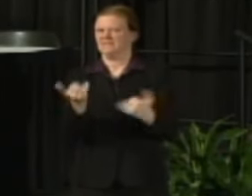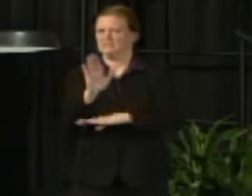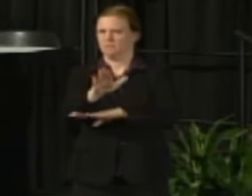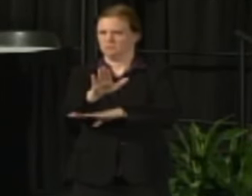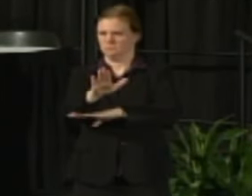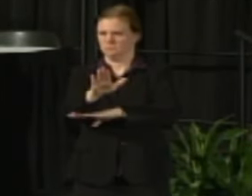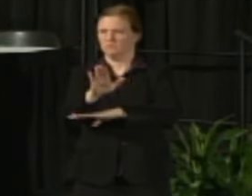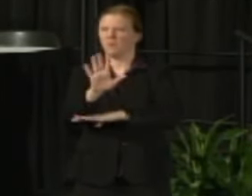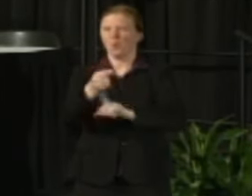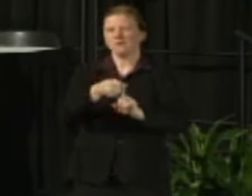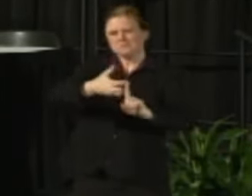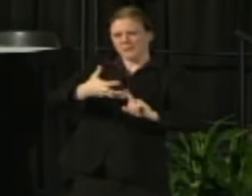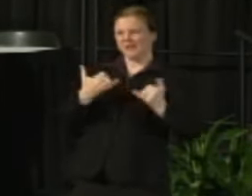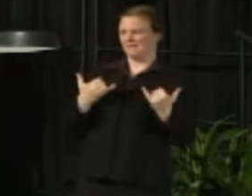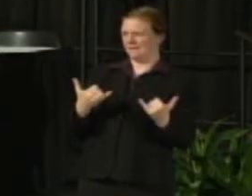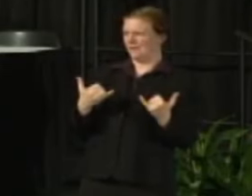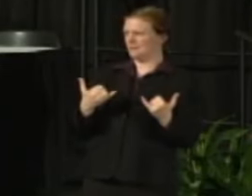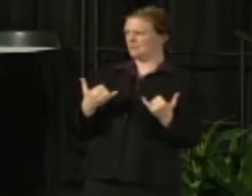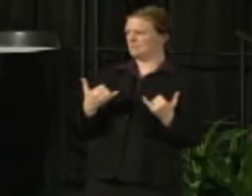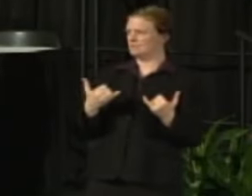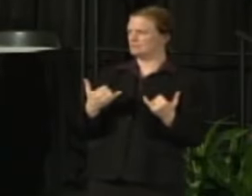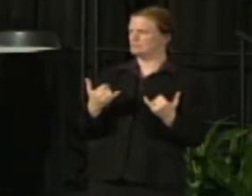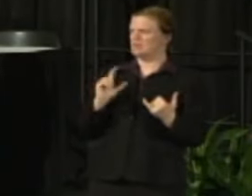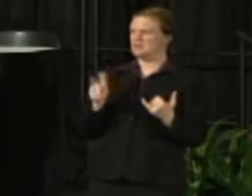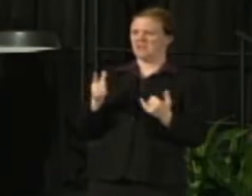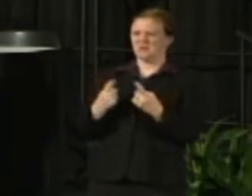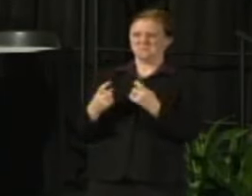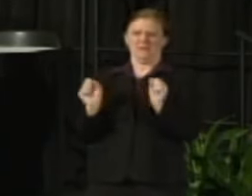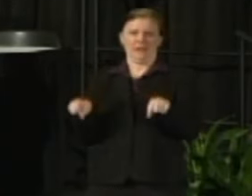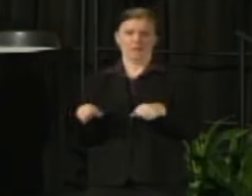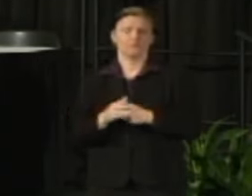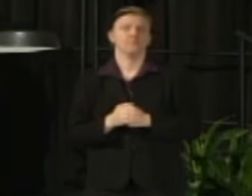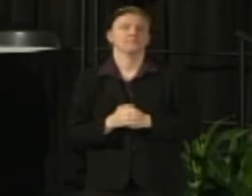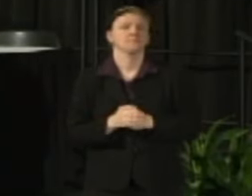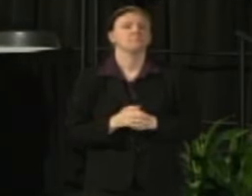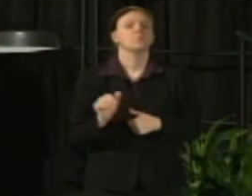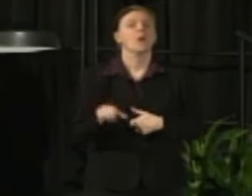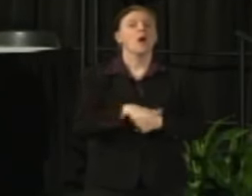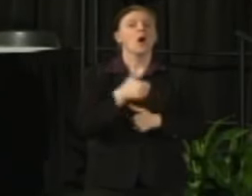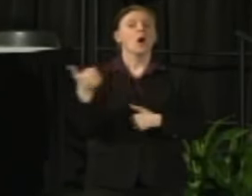and provide an opportunity for Q and A. So some of the other actions underway and this is